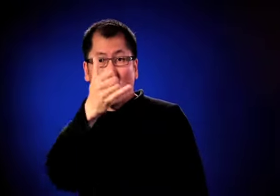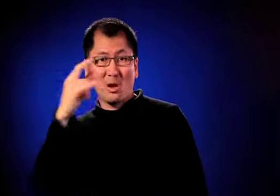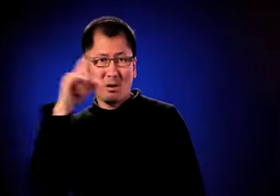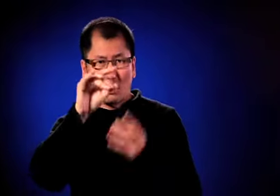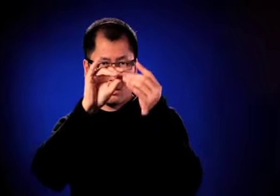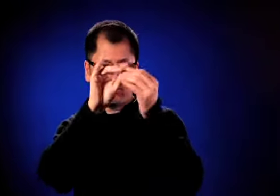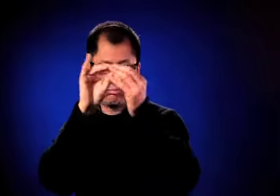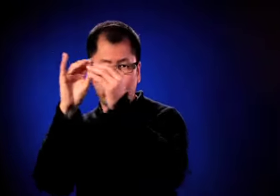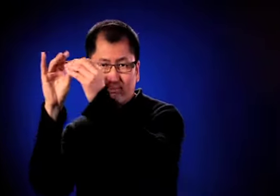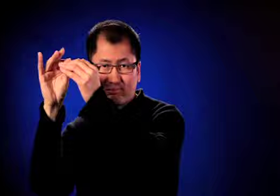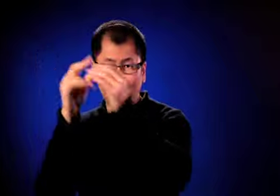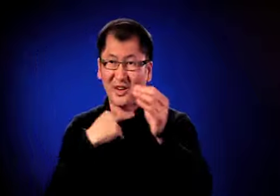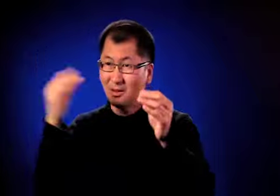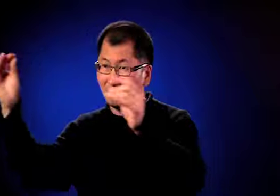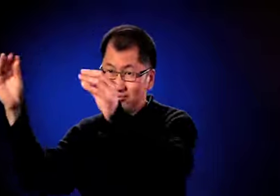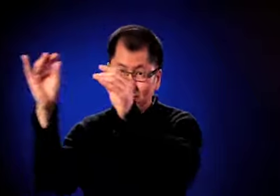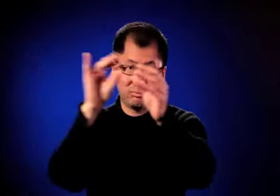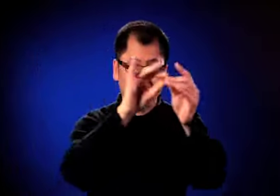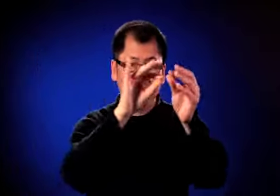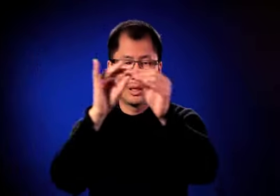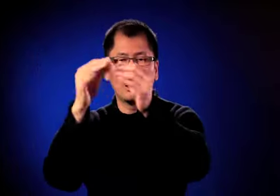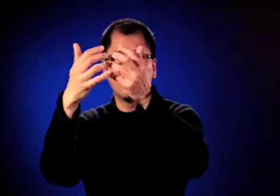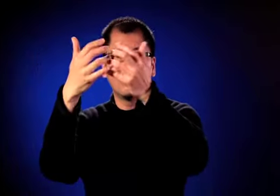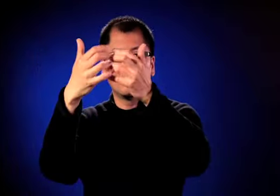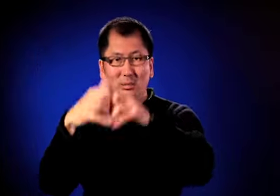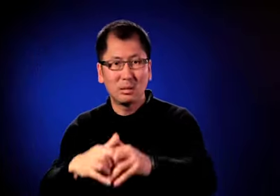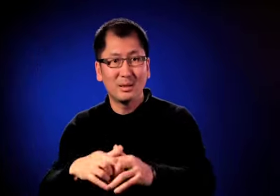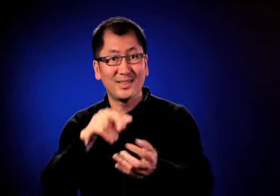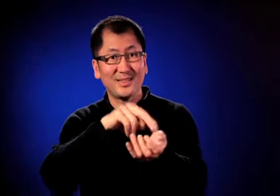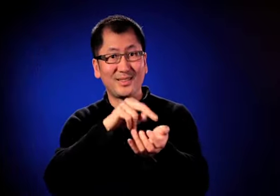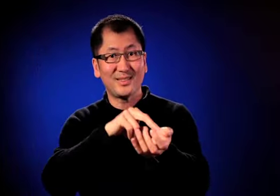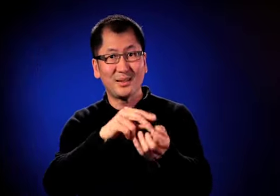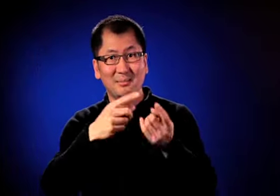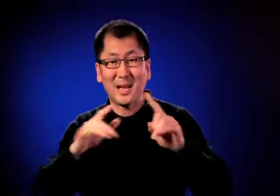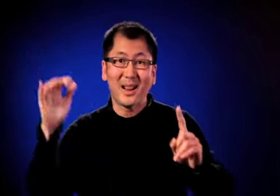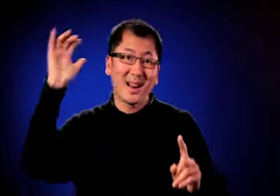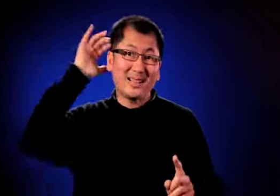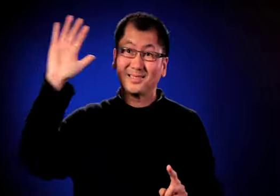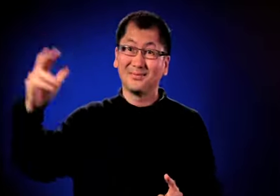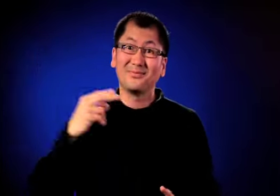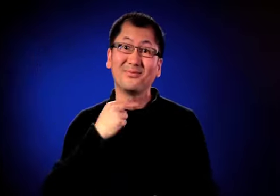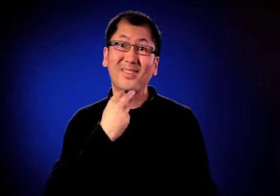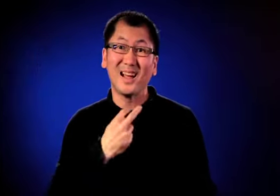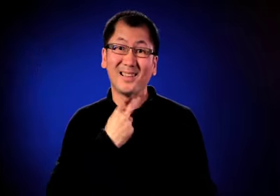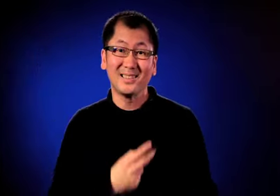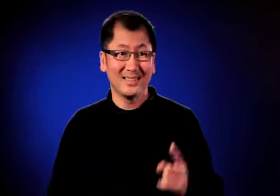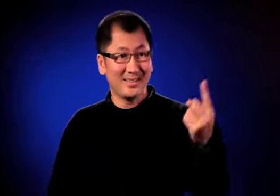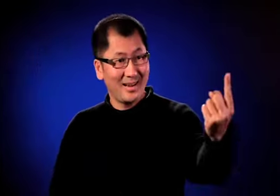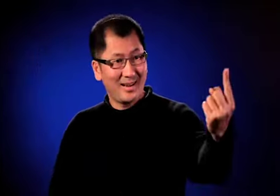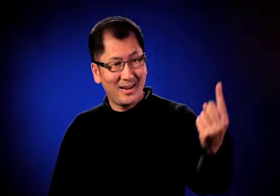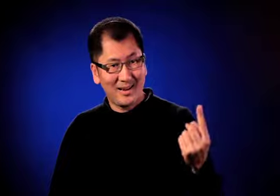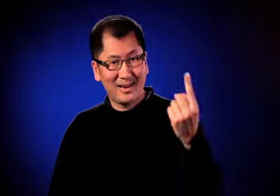My sister then called the hospital and spoke to the hospital staff and got them to loosen the restraints so that at least